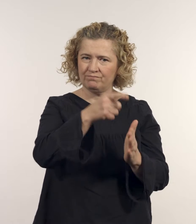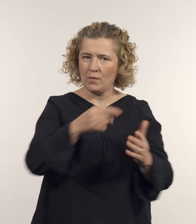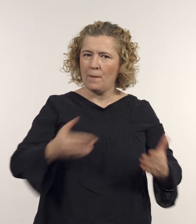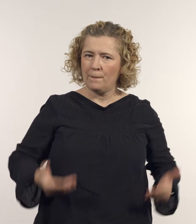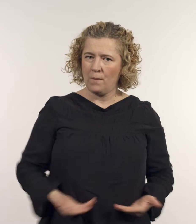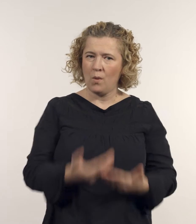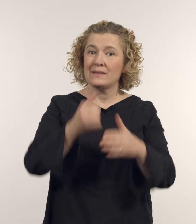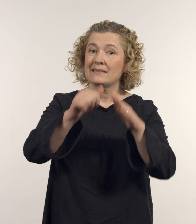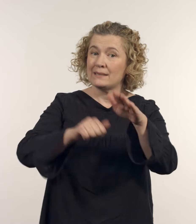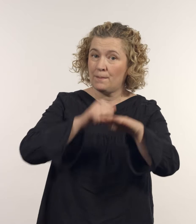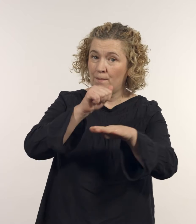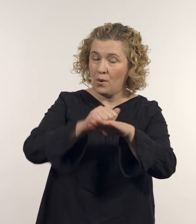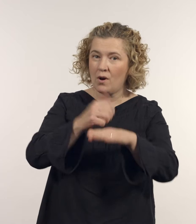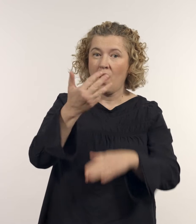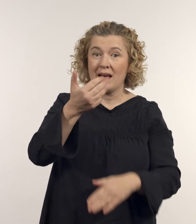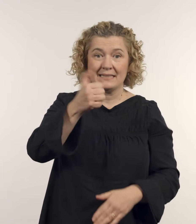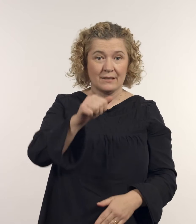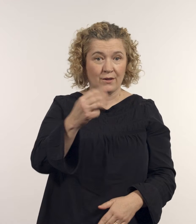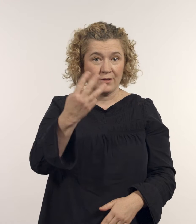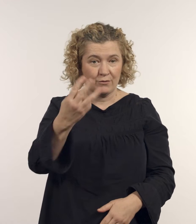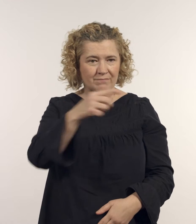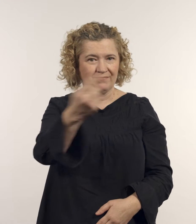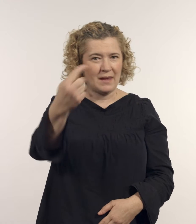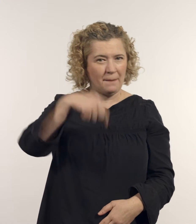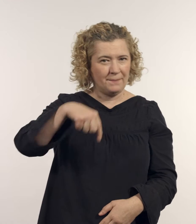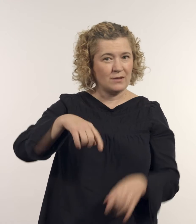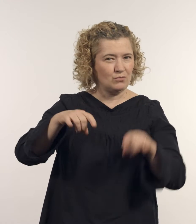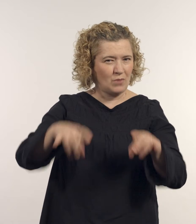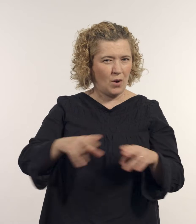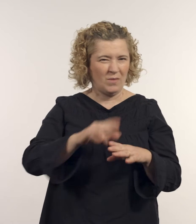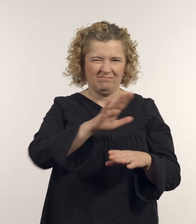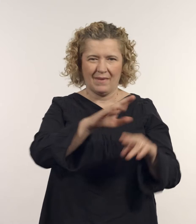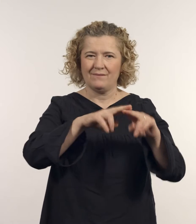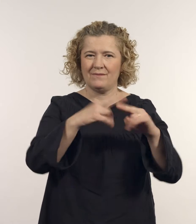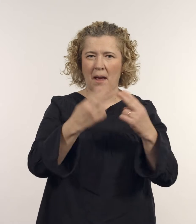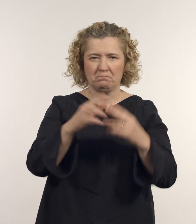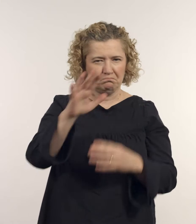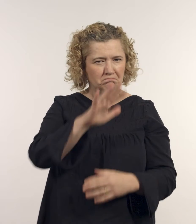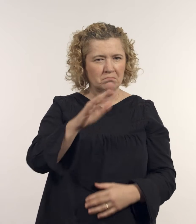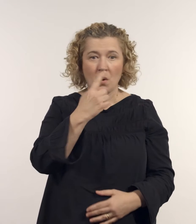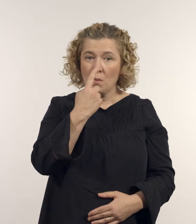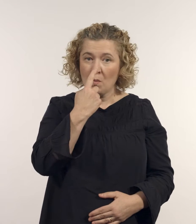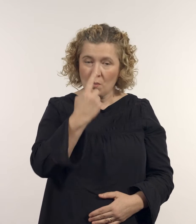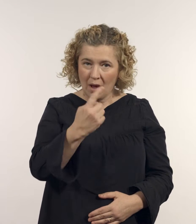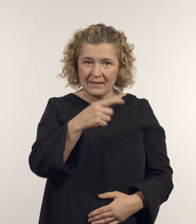Born in Singapore in 1963, Berner came to Australia with his family the following year.